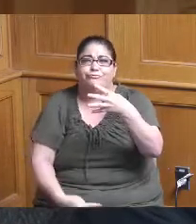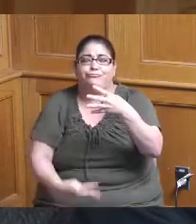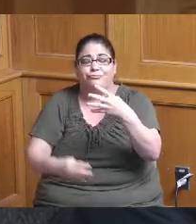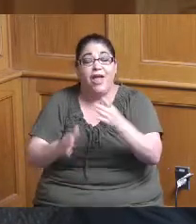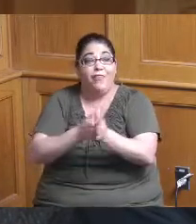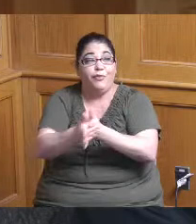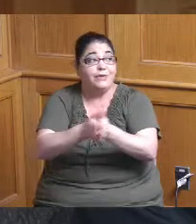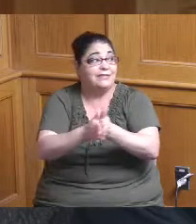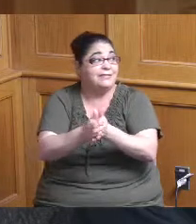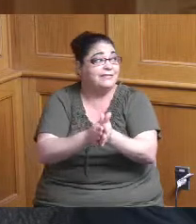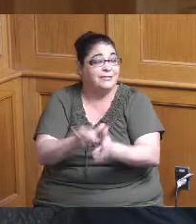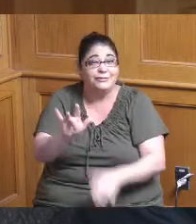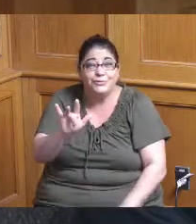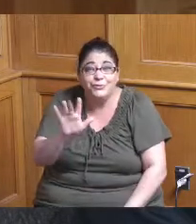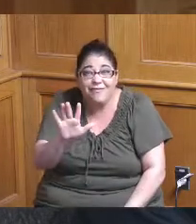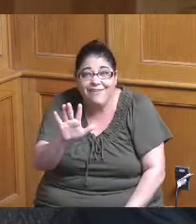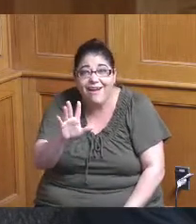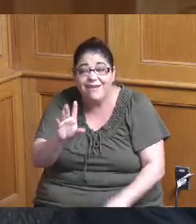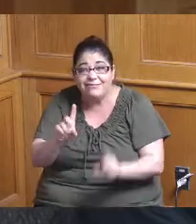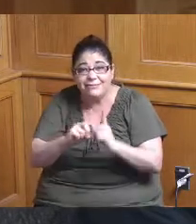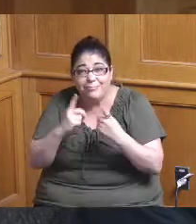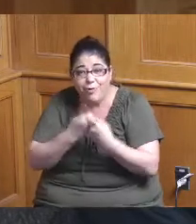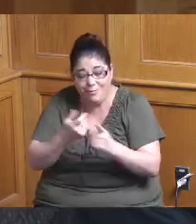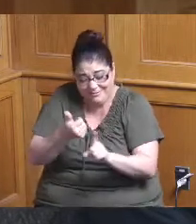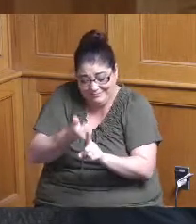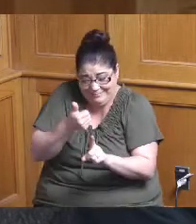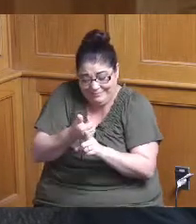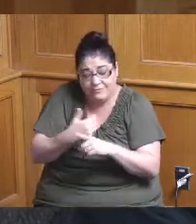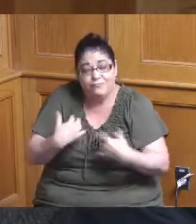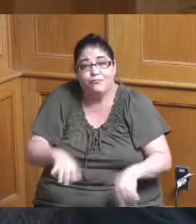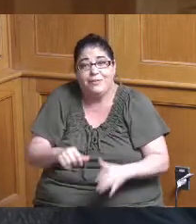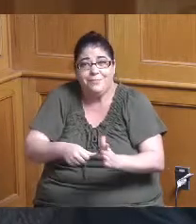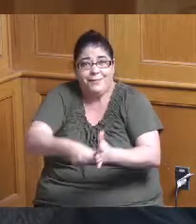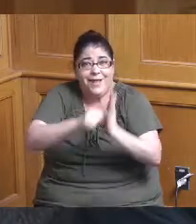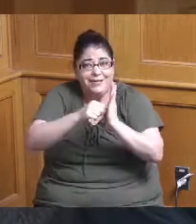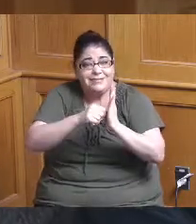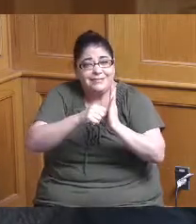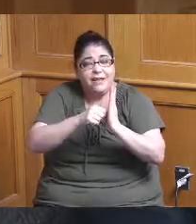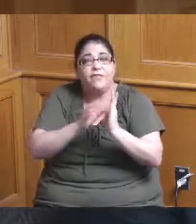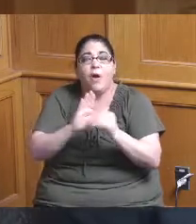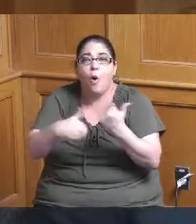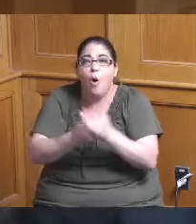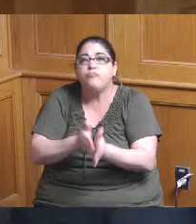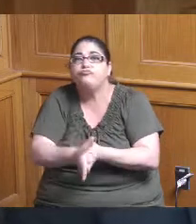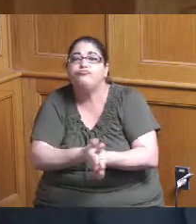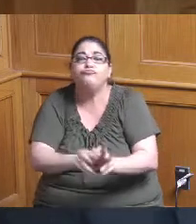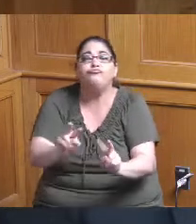got 25 departments here which I think is really impressive and I think it speaks to you know the